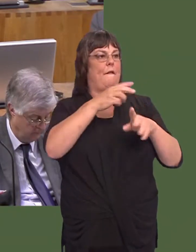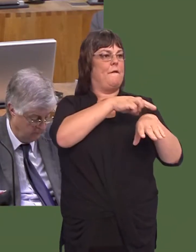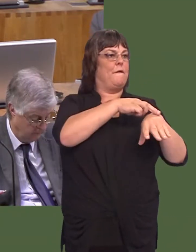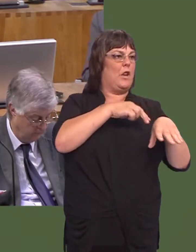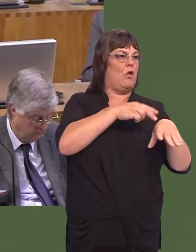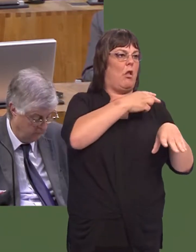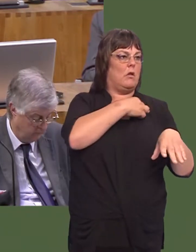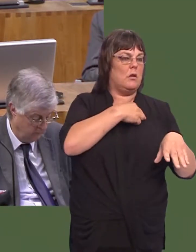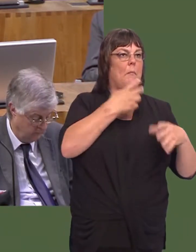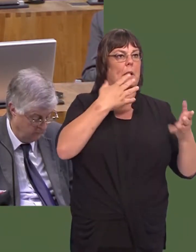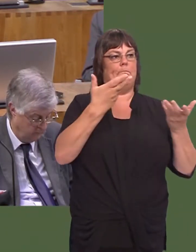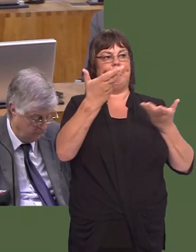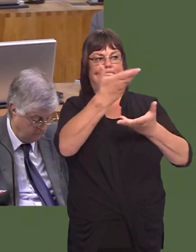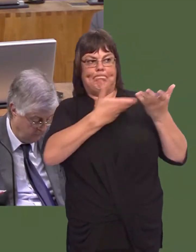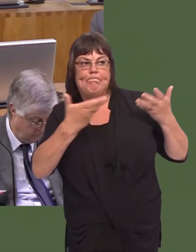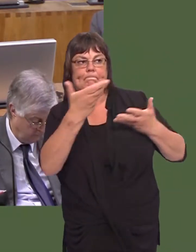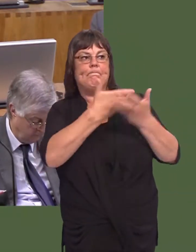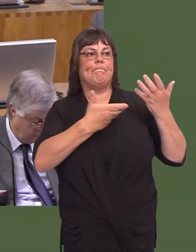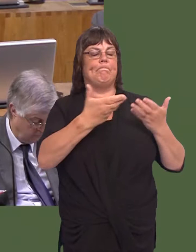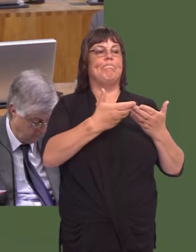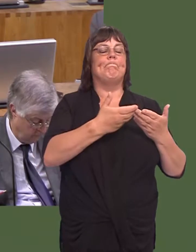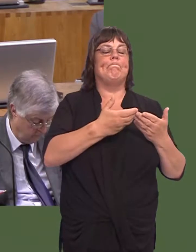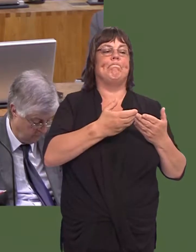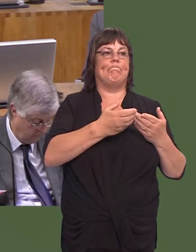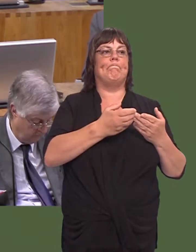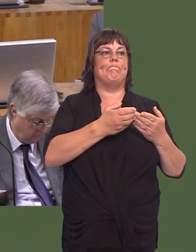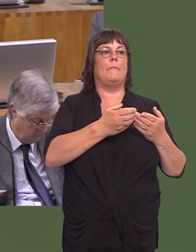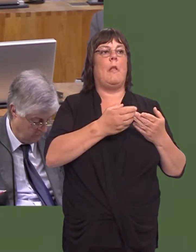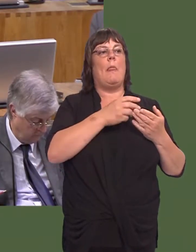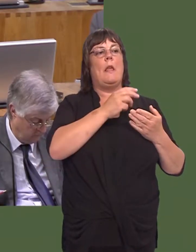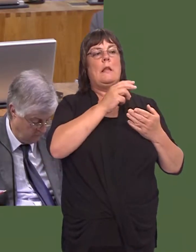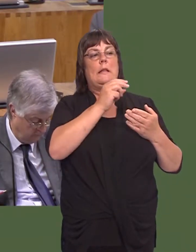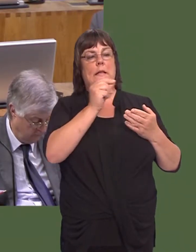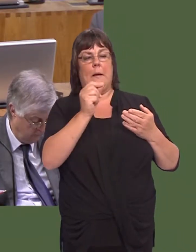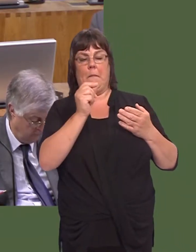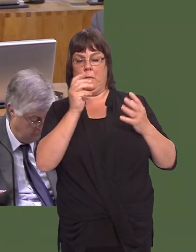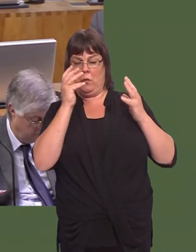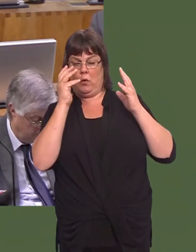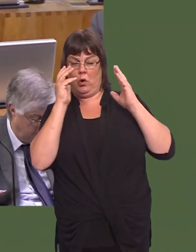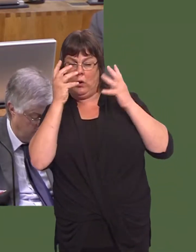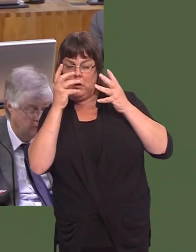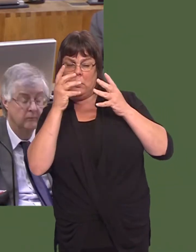Maeín wir i ddweud bod yna bryderon ynglyn ‚ beth fydd yn digwydd ar Ùl iír Deyrnas